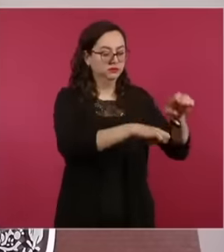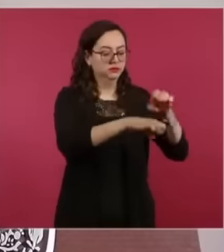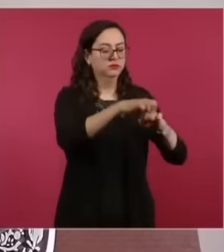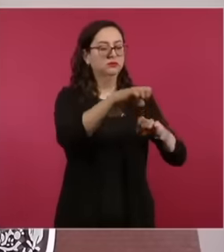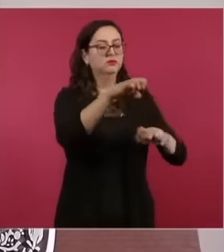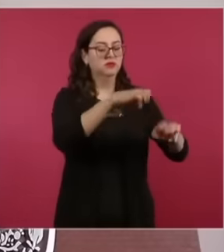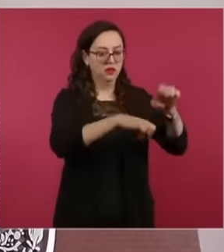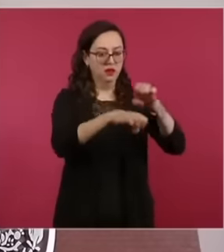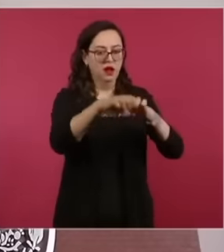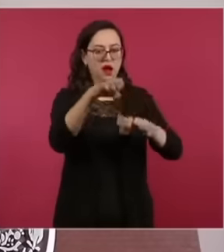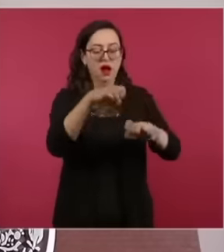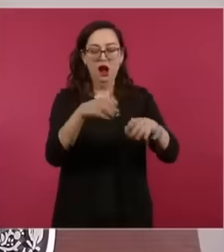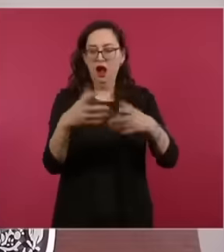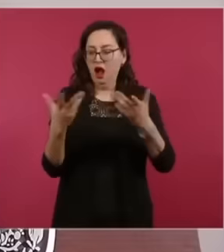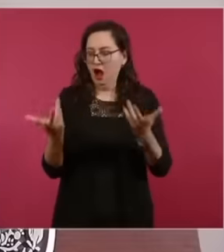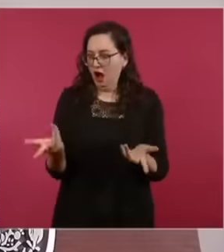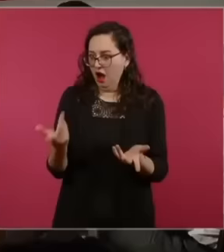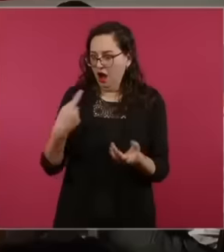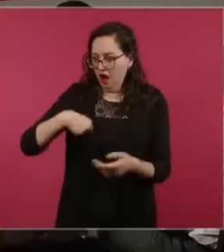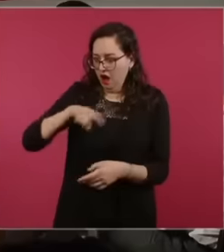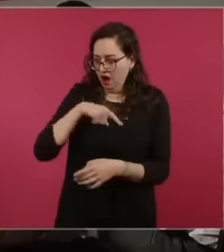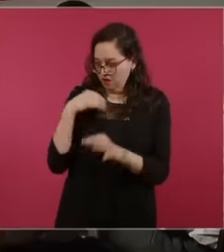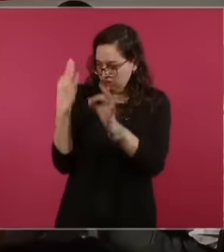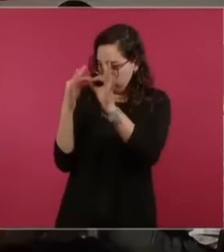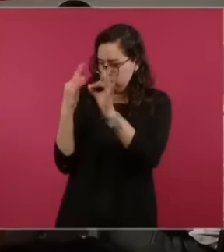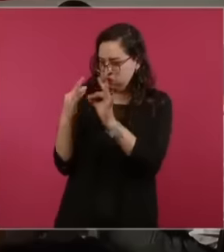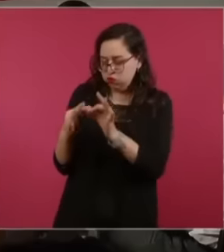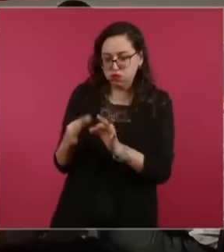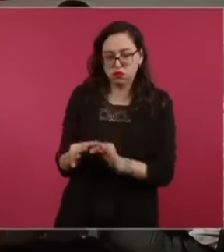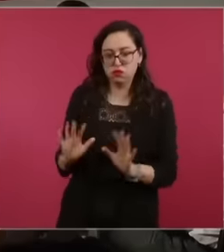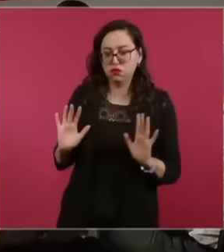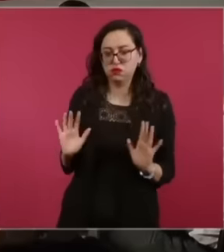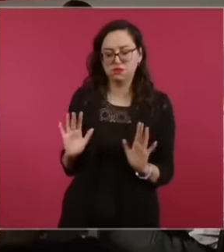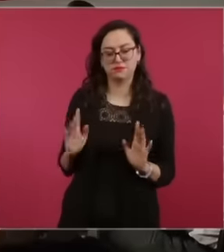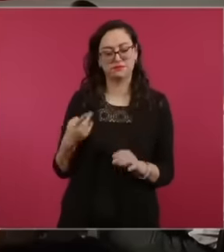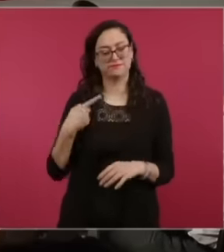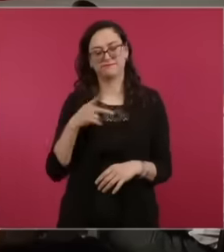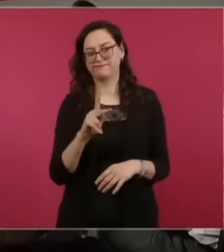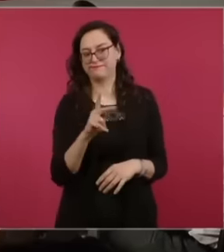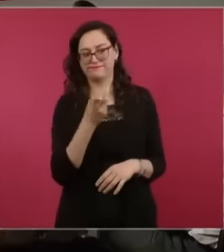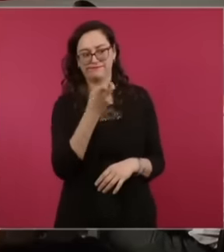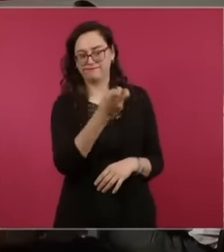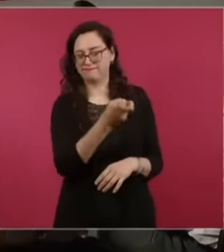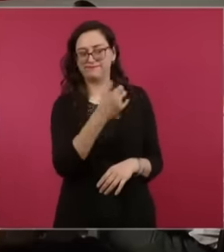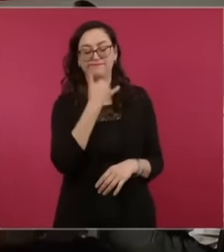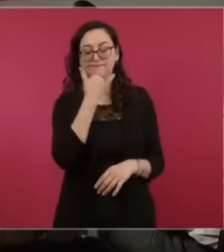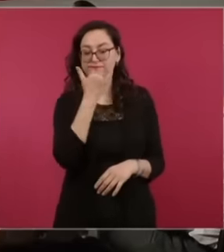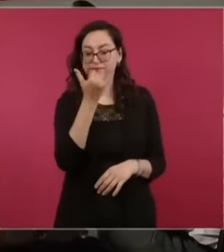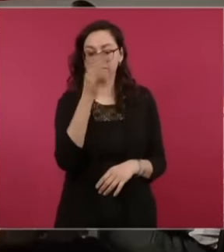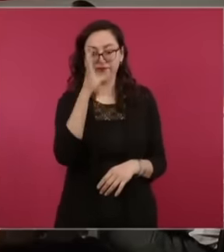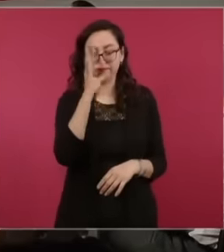to justify an alleged compliance with their Tax obligations in this regard. It should be noted